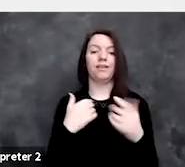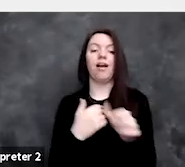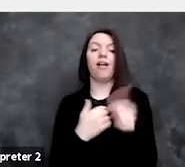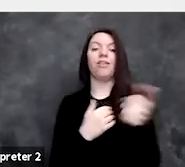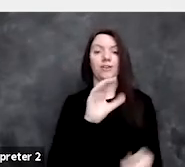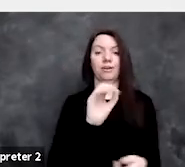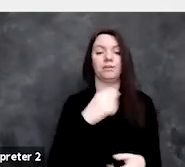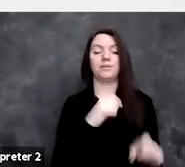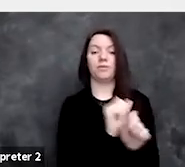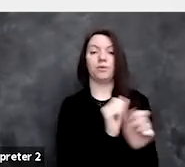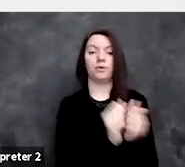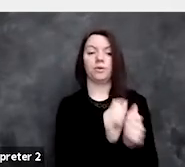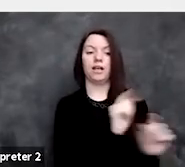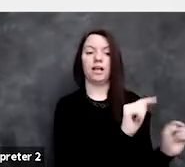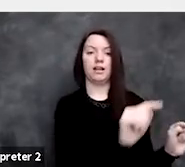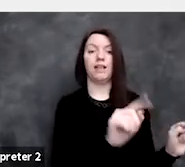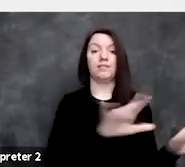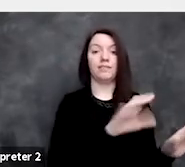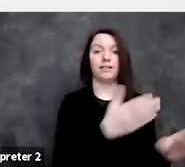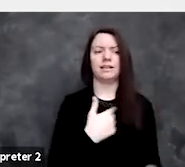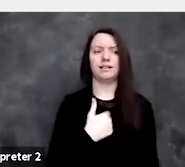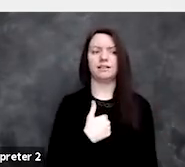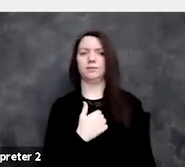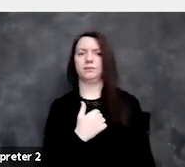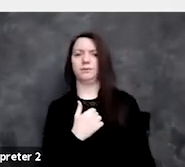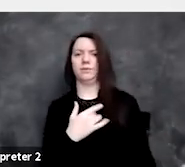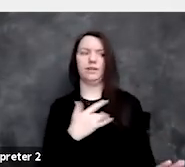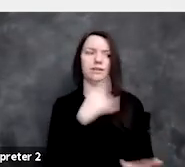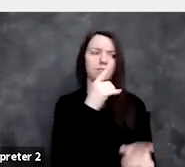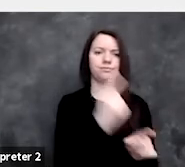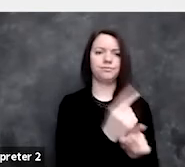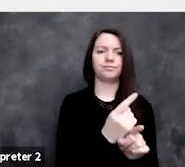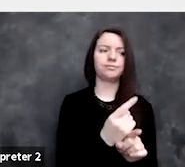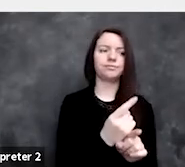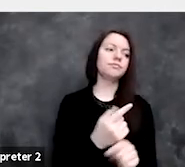doing things that I would find questionable, I've had backing from the company to say,